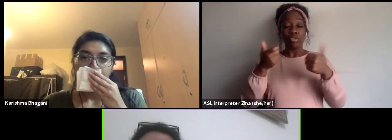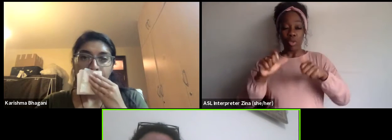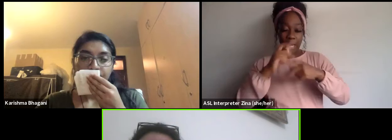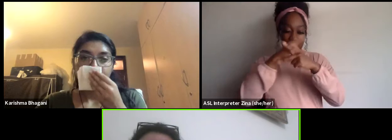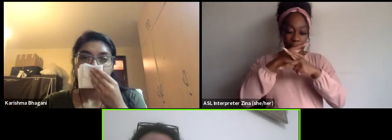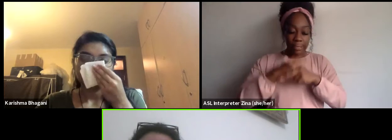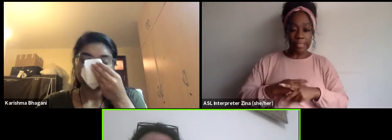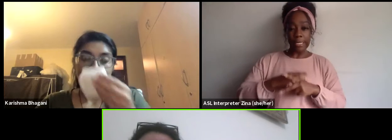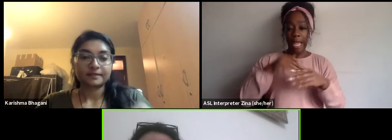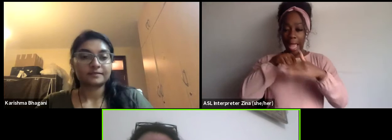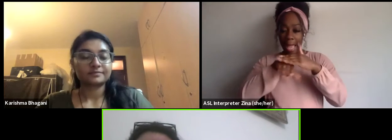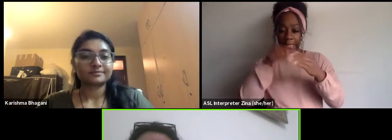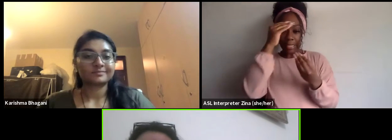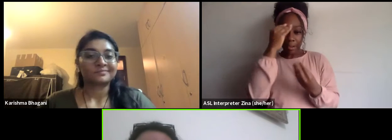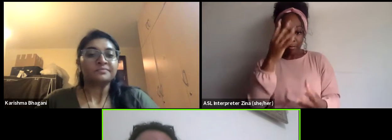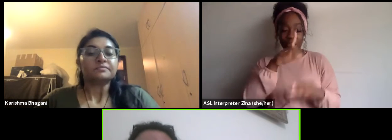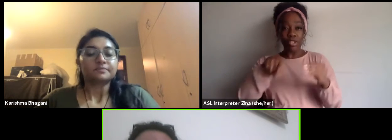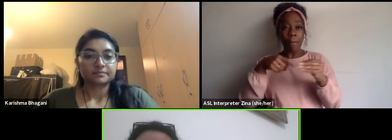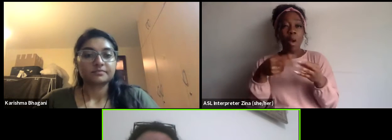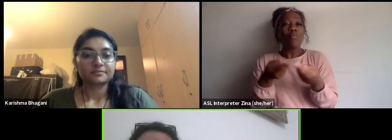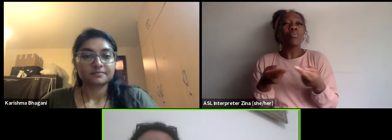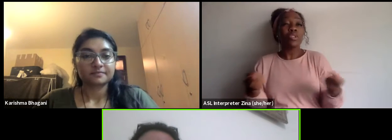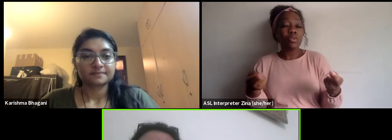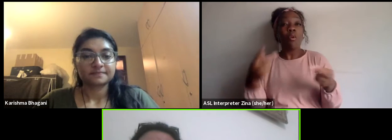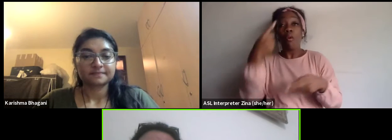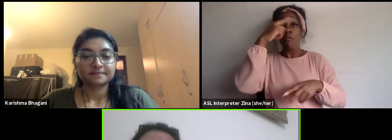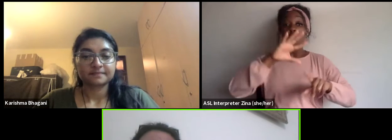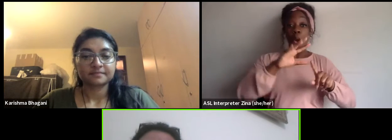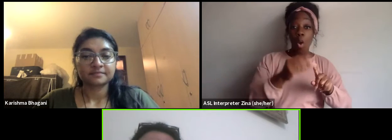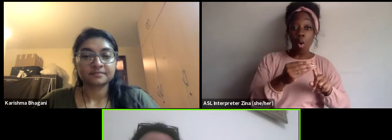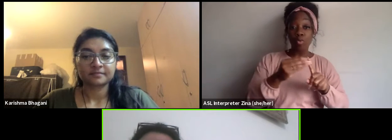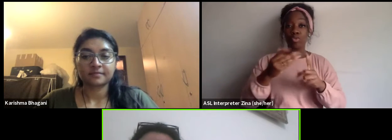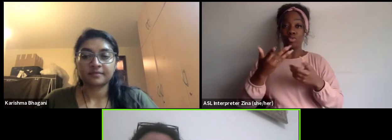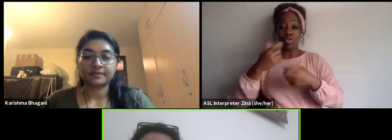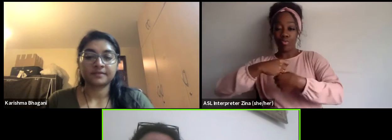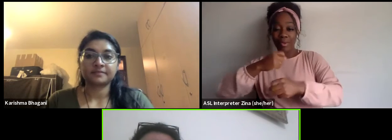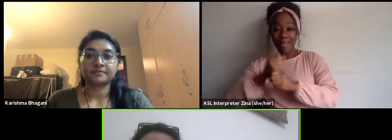for the cultural creative industries. Second, supporting accessing into this resource